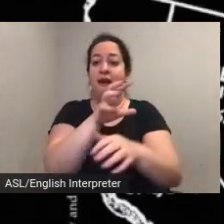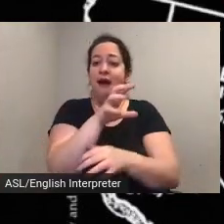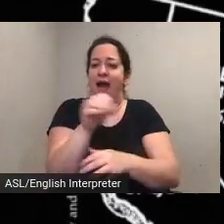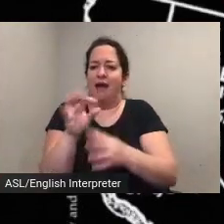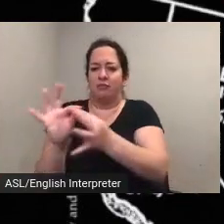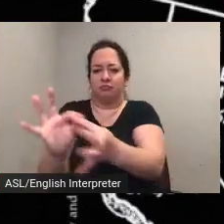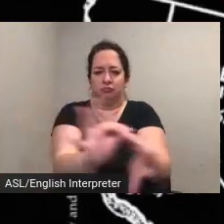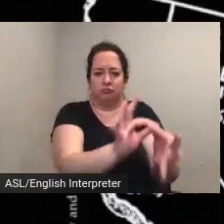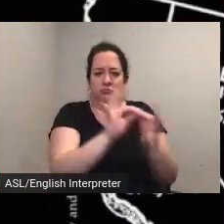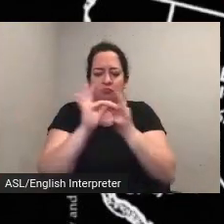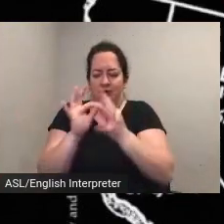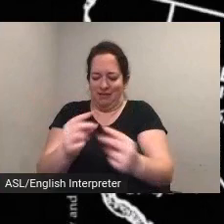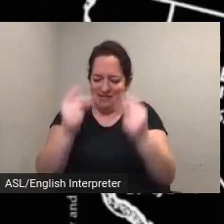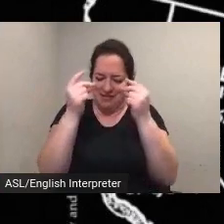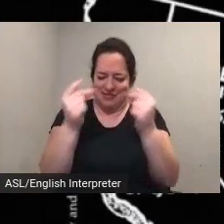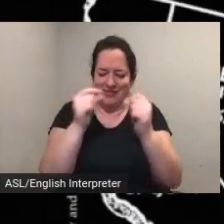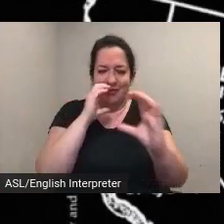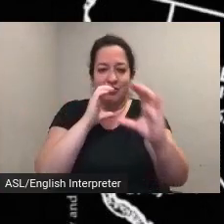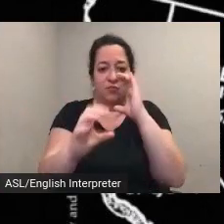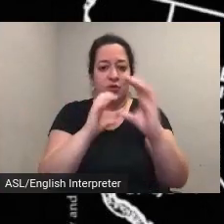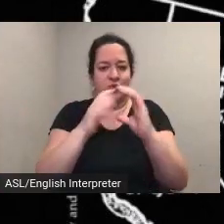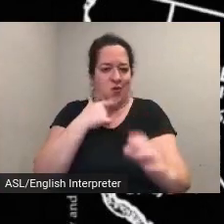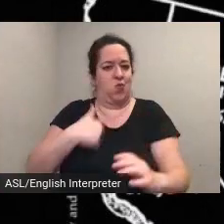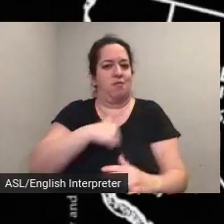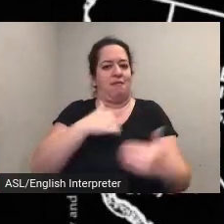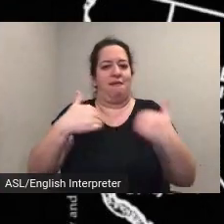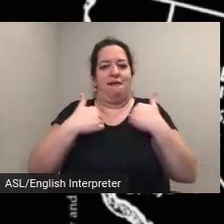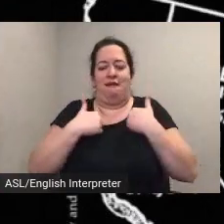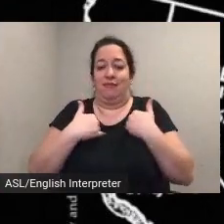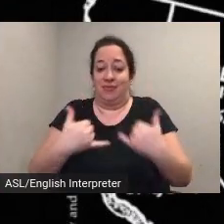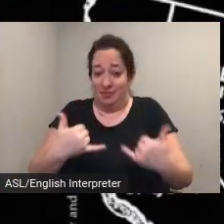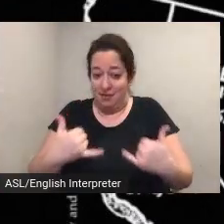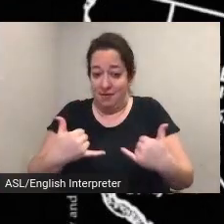communications we have today it was amazing then